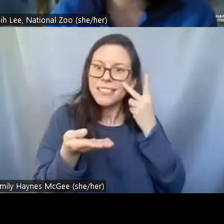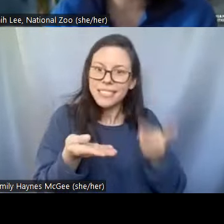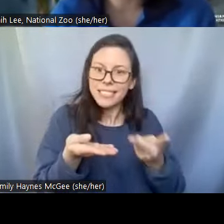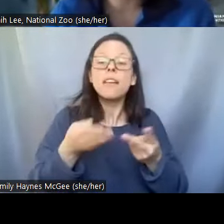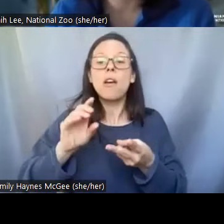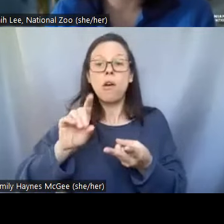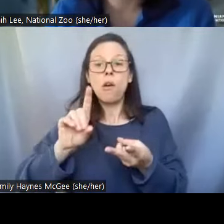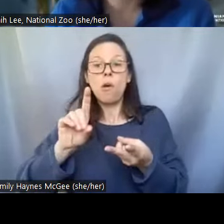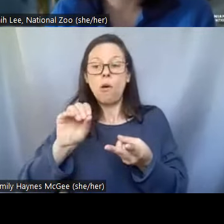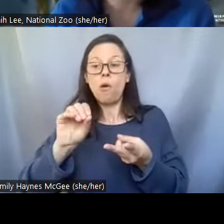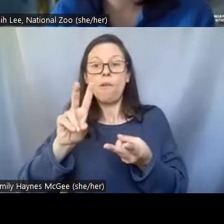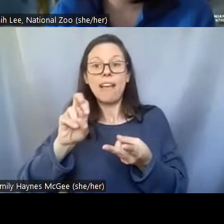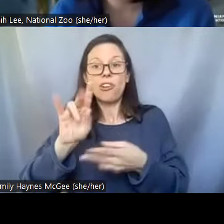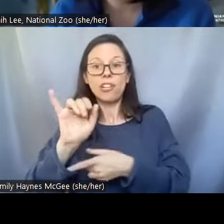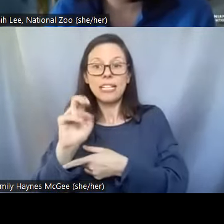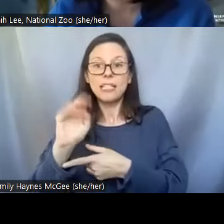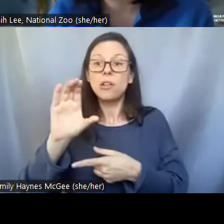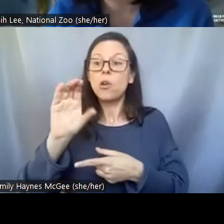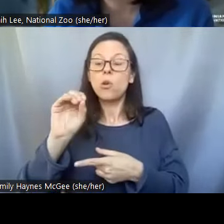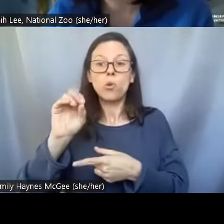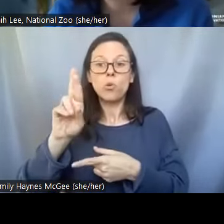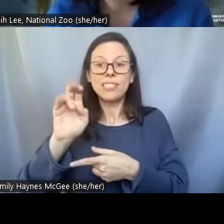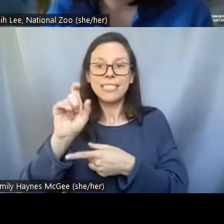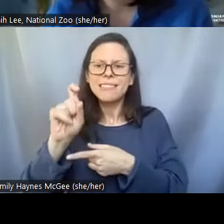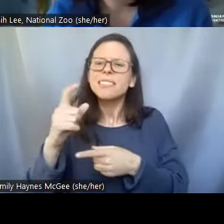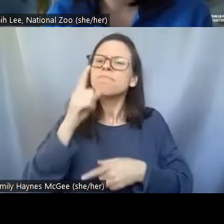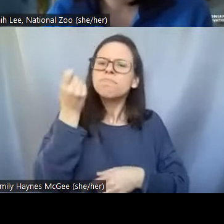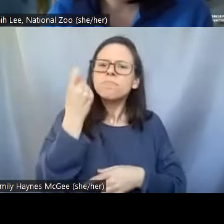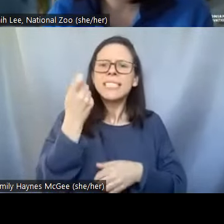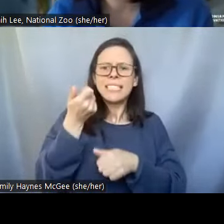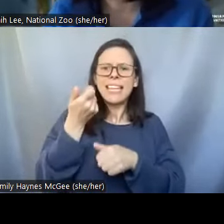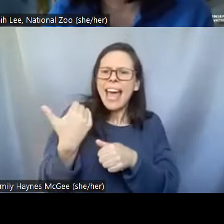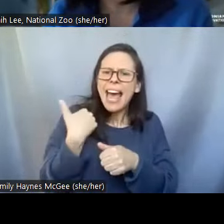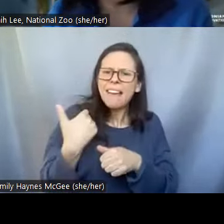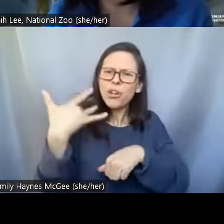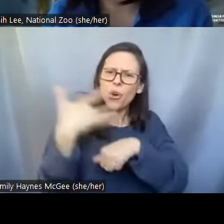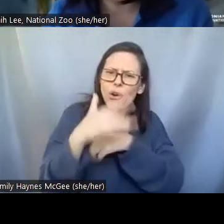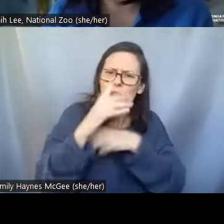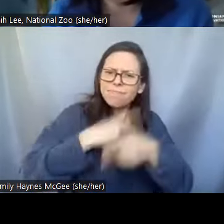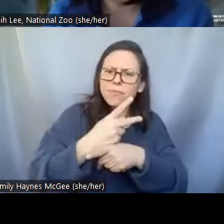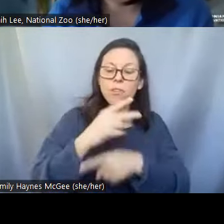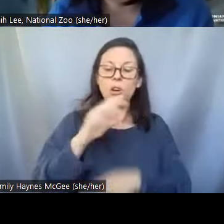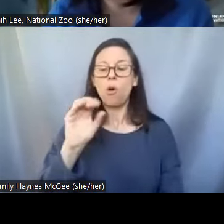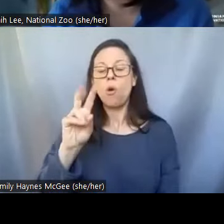dozens of early stage oocytes that still have the potential in the future to